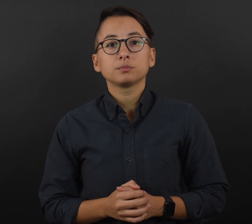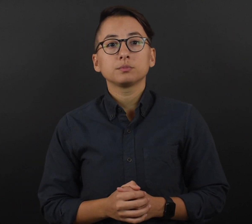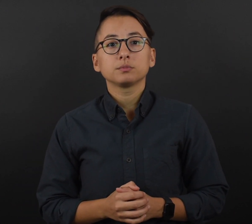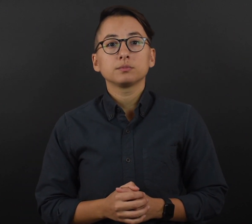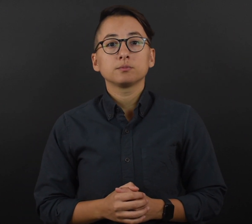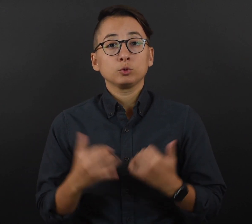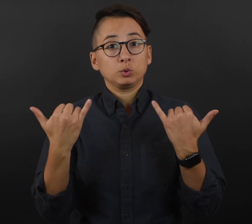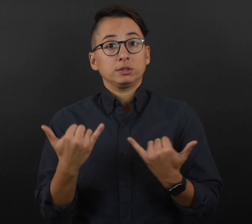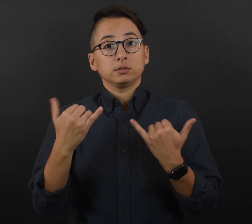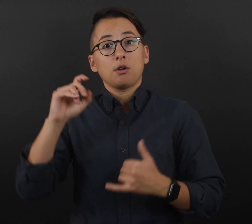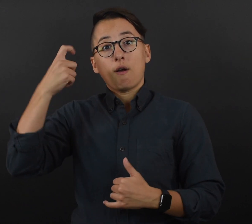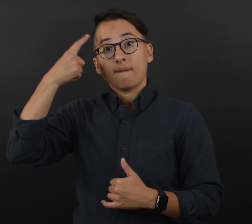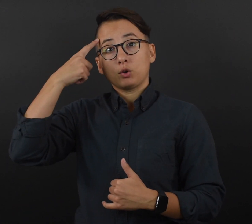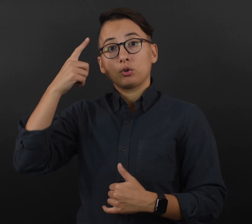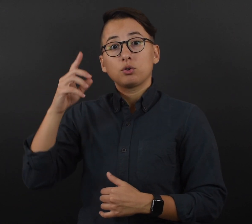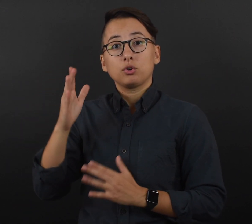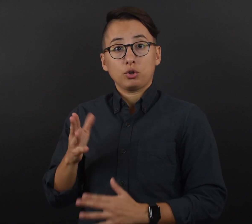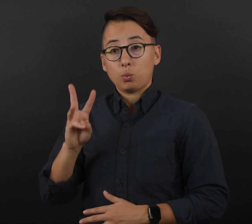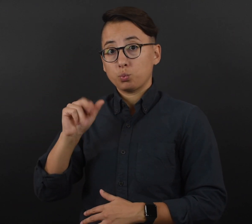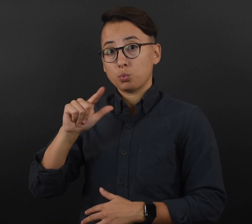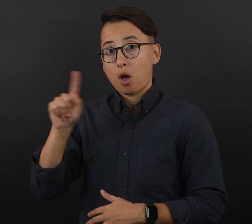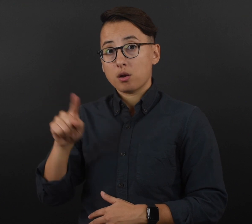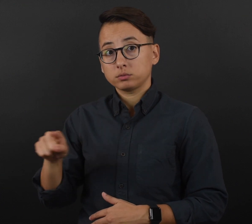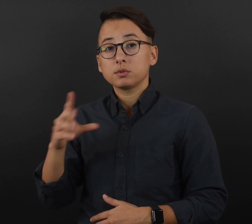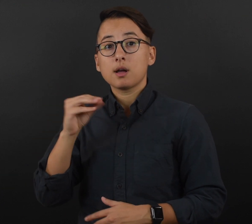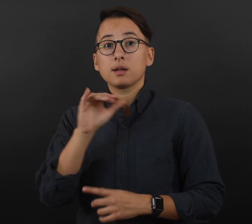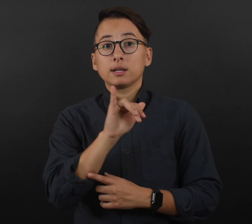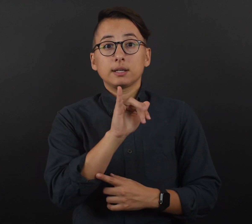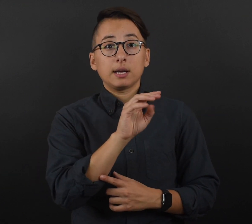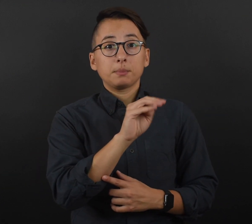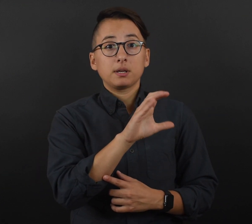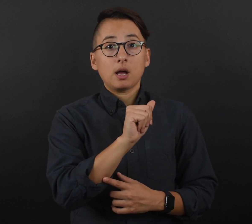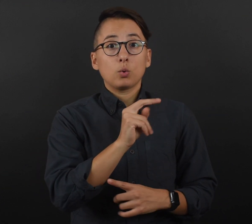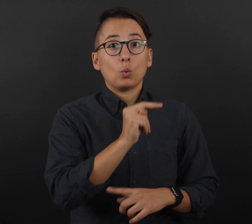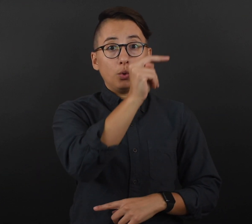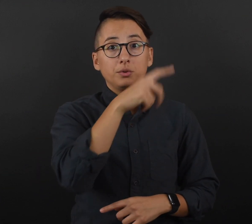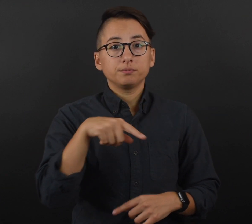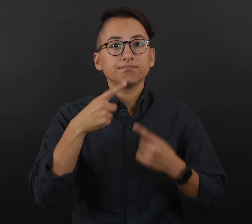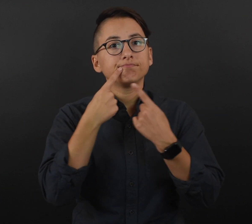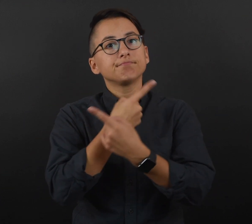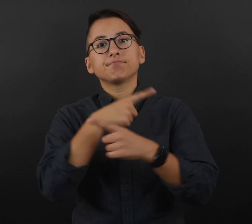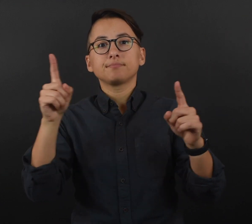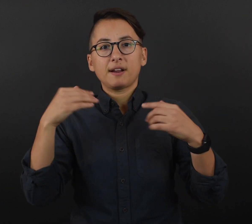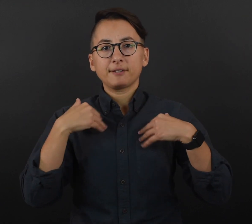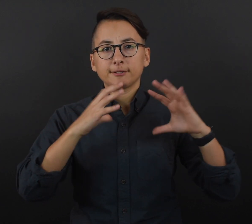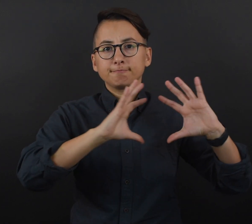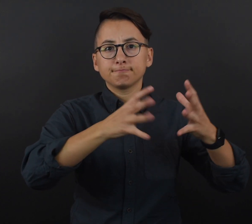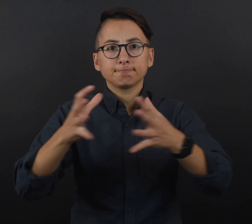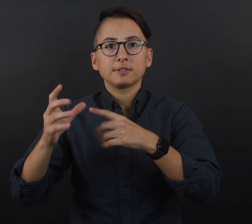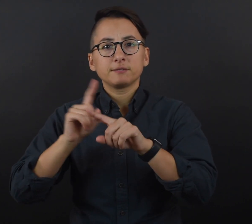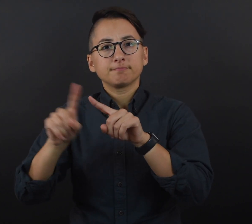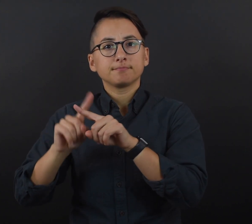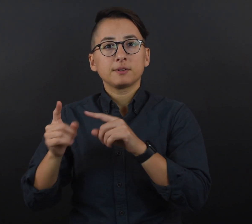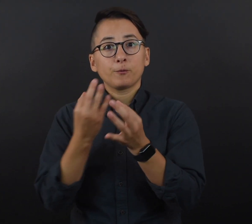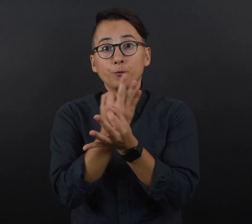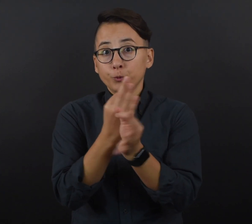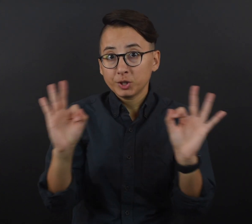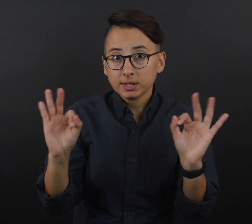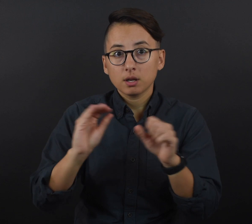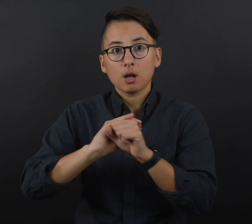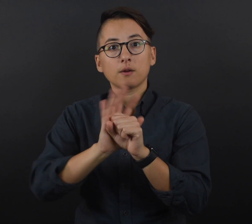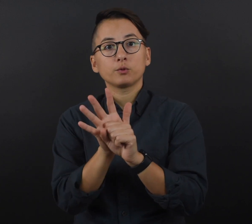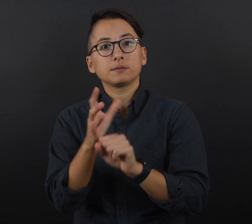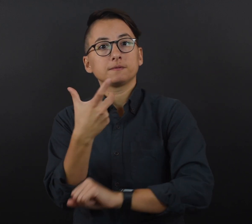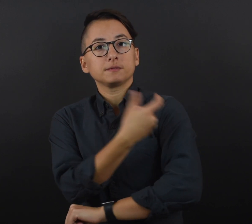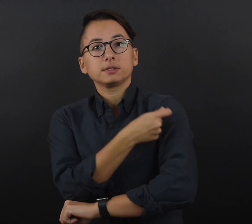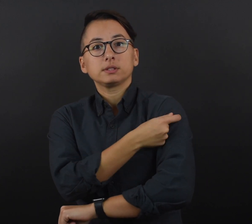Today, Governor Tim Walz and the YMCA of the North announced a series of free COVID-19